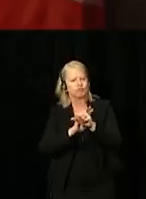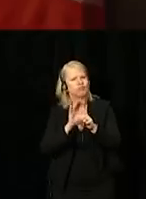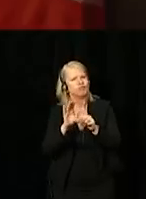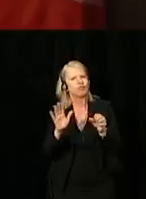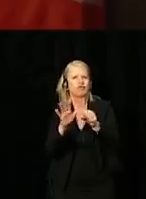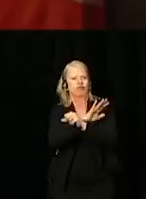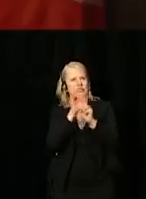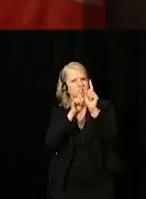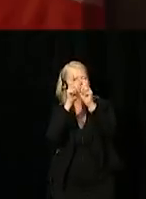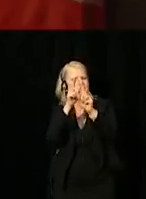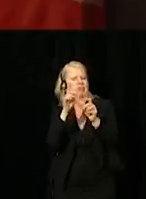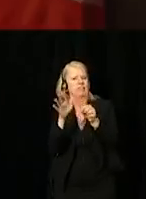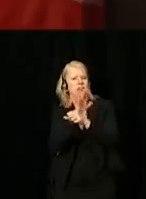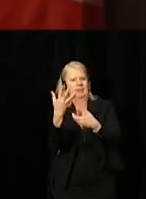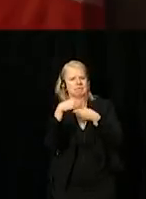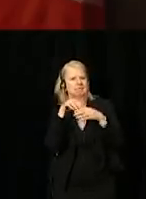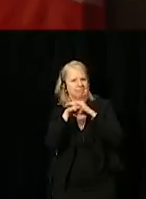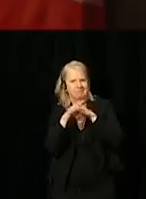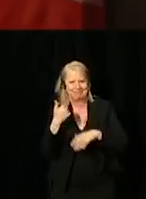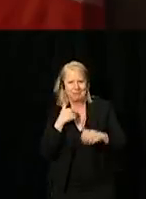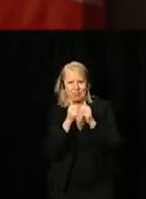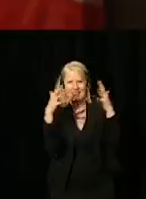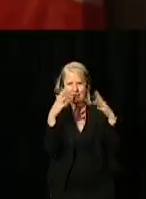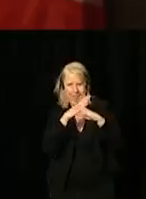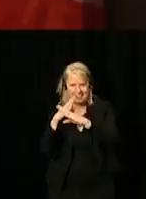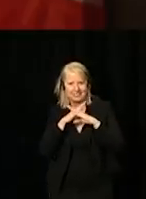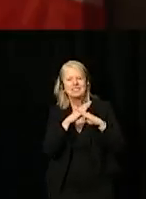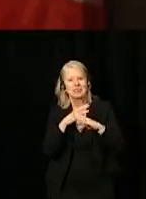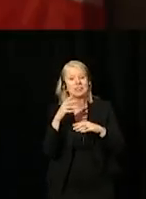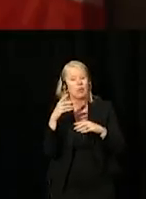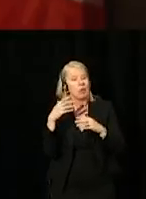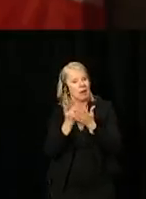a fully inclusive Canada without barriers and it takes collaboration to get there.